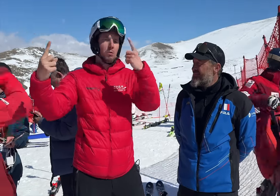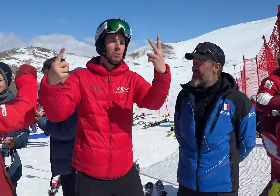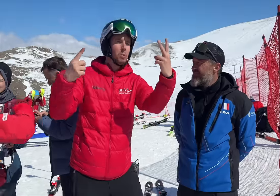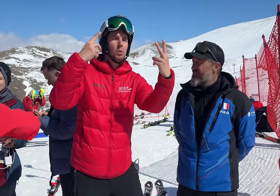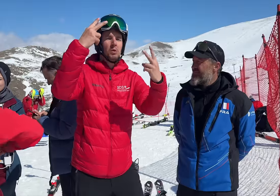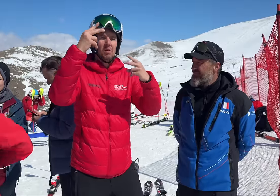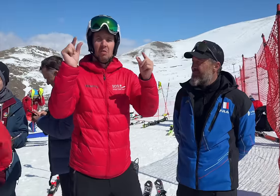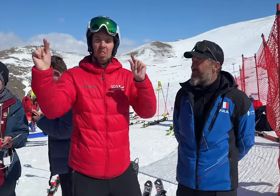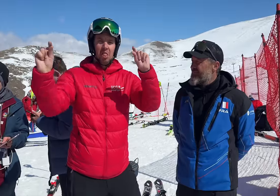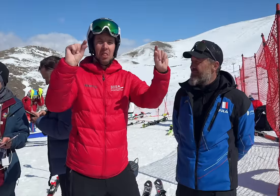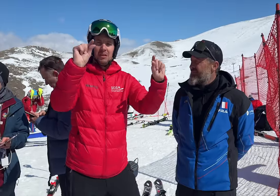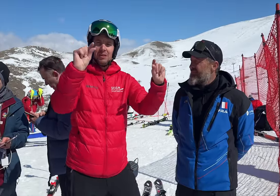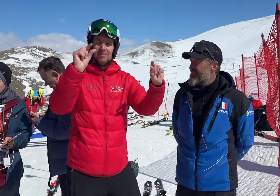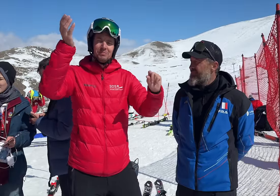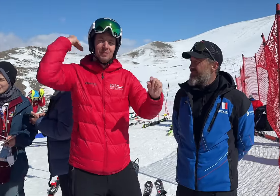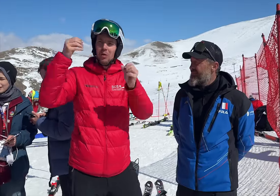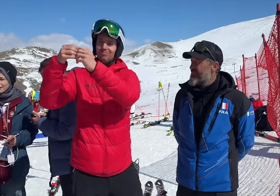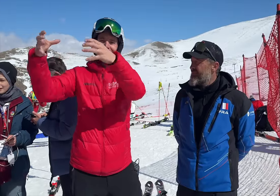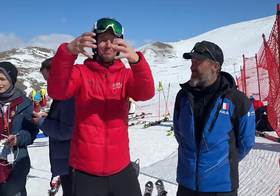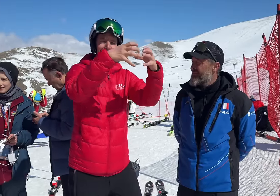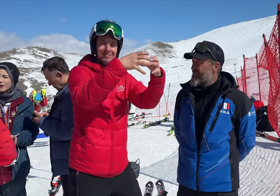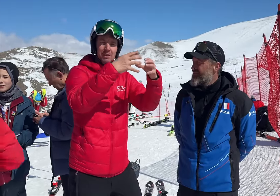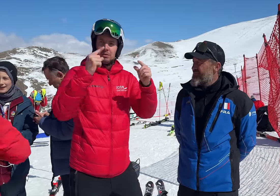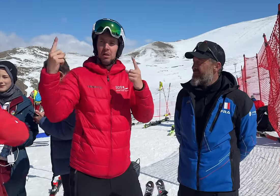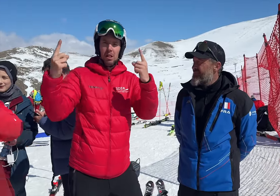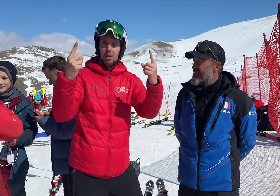now they are pretty much on their own or in small groups.